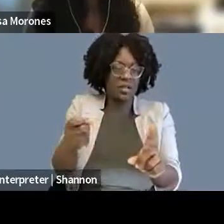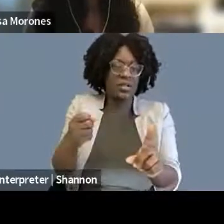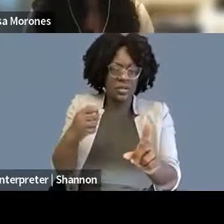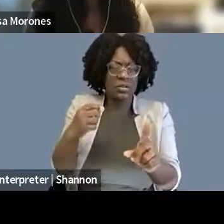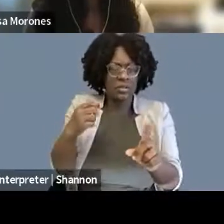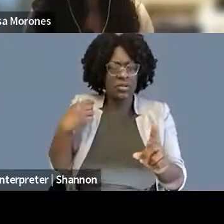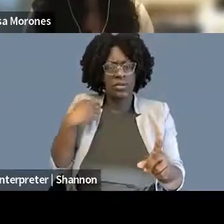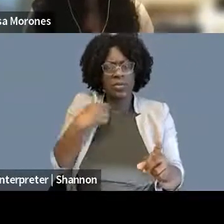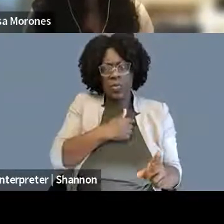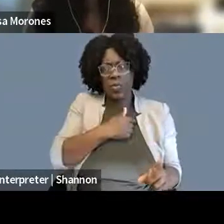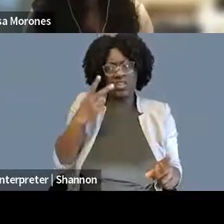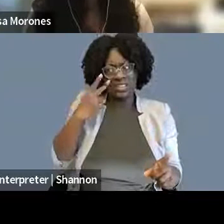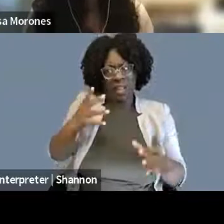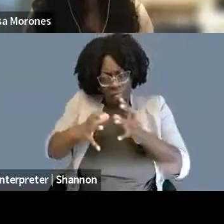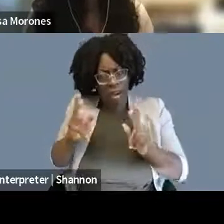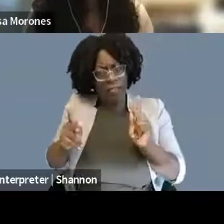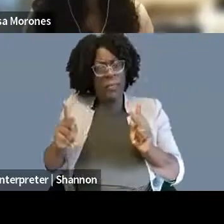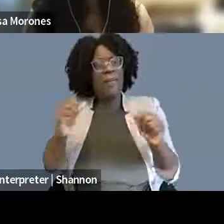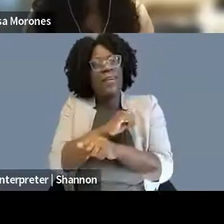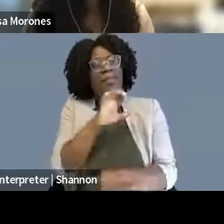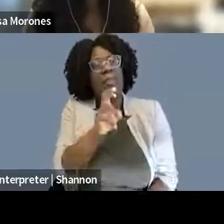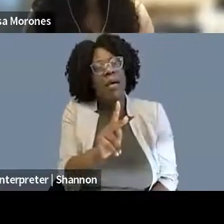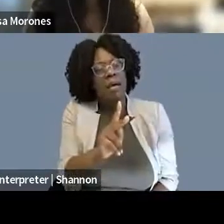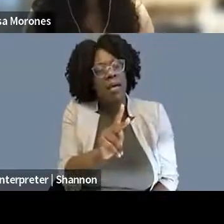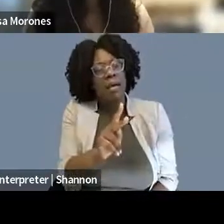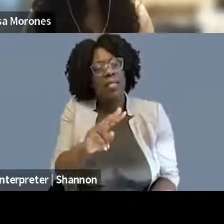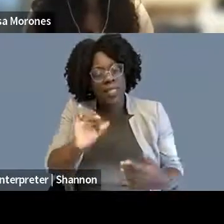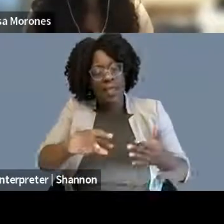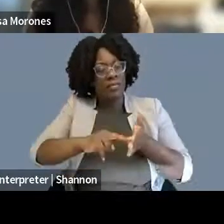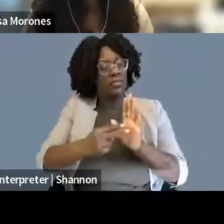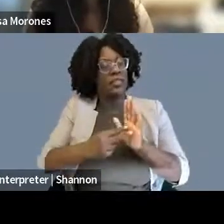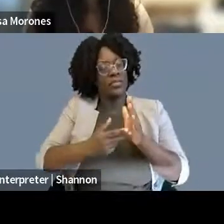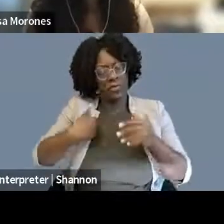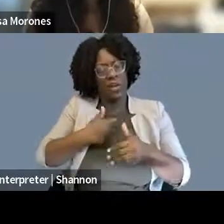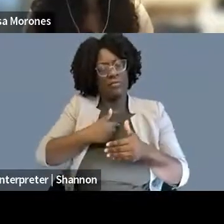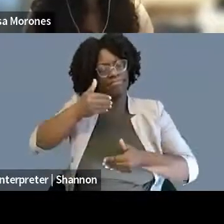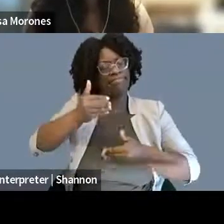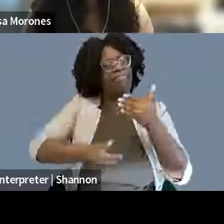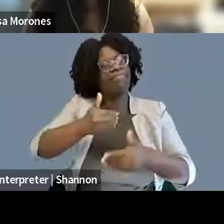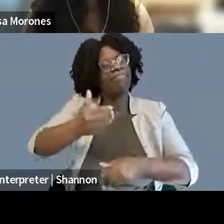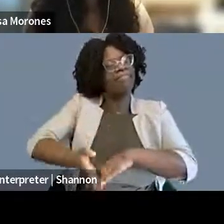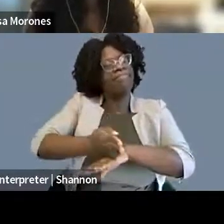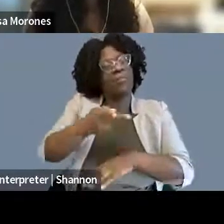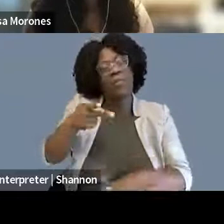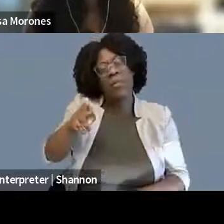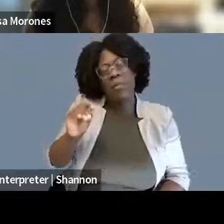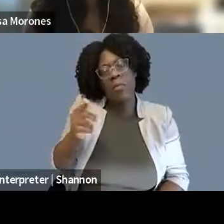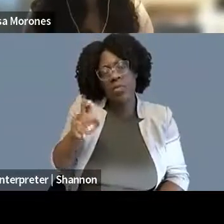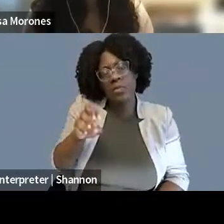And in that, we are looking at the next 10 years that I think are going to be far worse even than the Civil Rights era here in this country